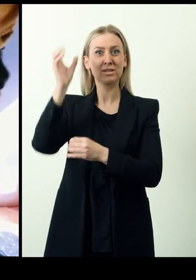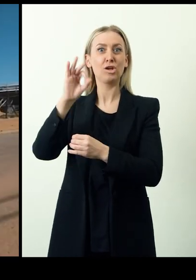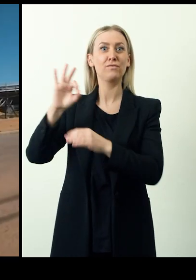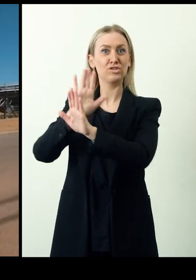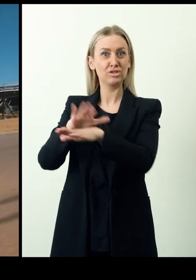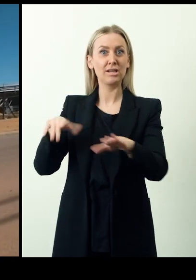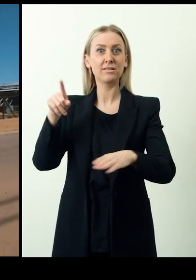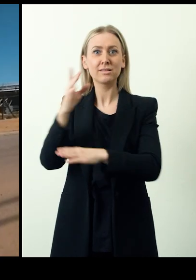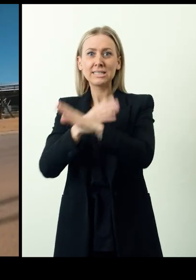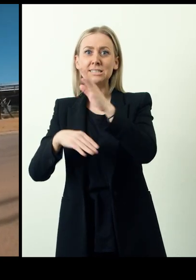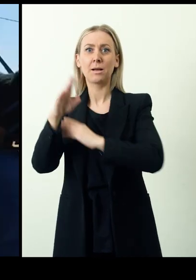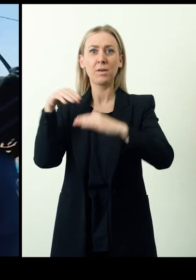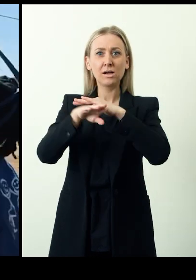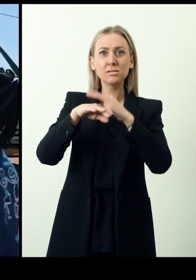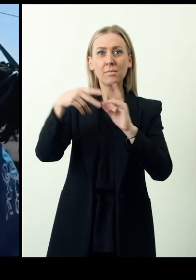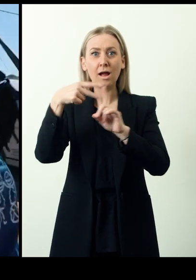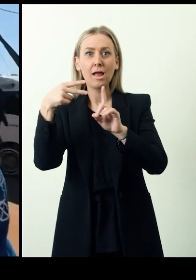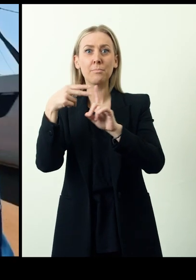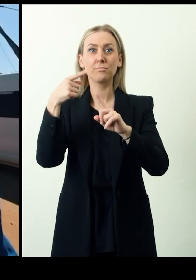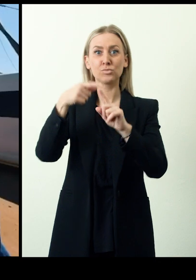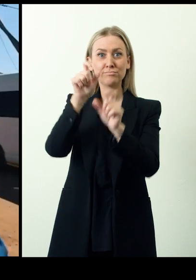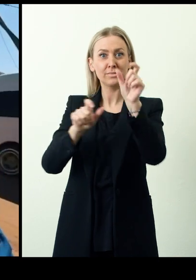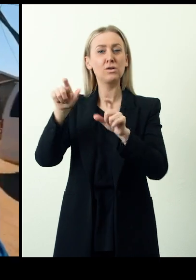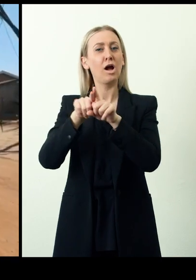accessible both through an app and in person, through volunteers.